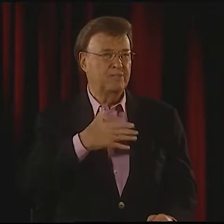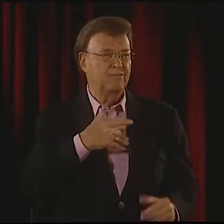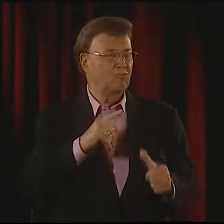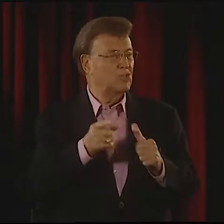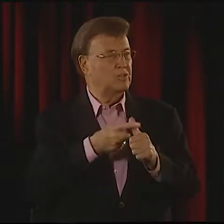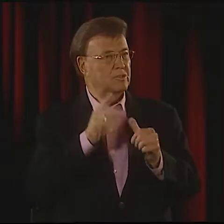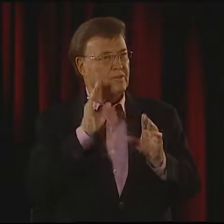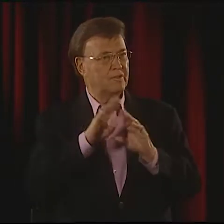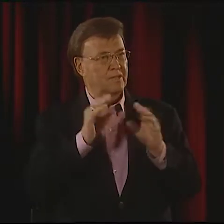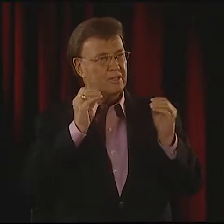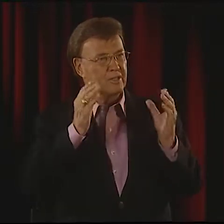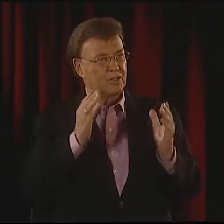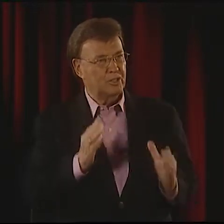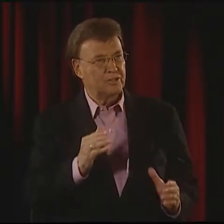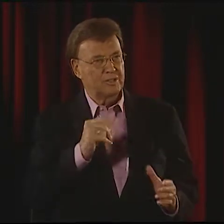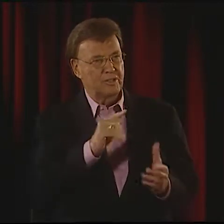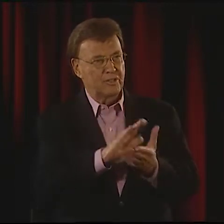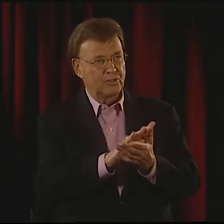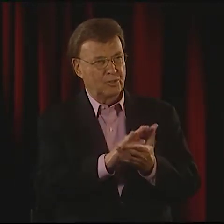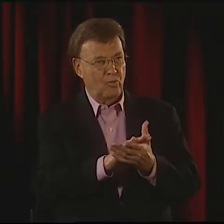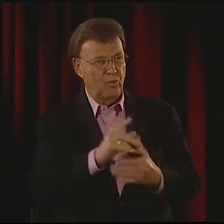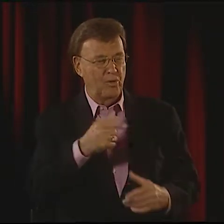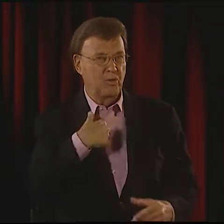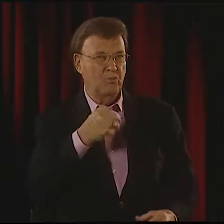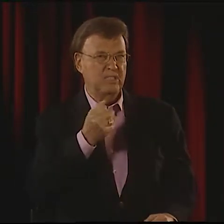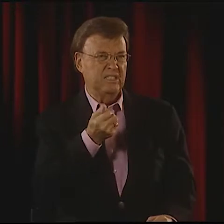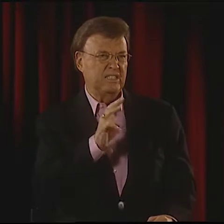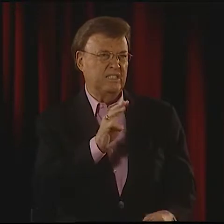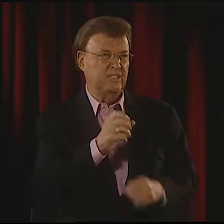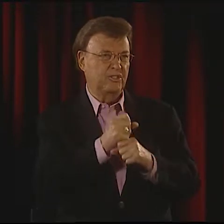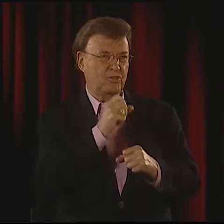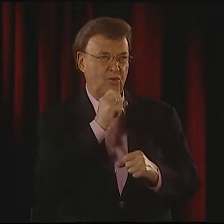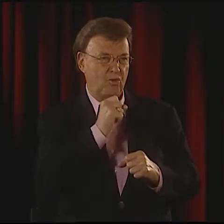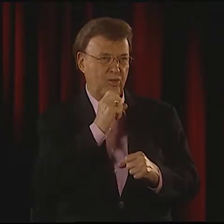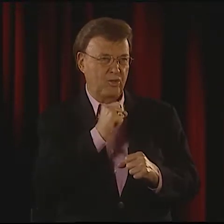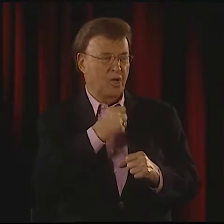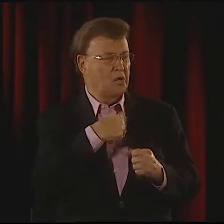HE WAS REALLY THE FIRST DEAF TEACHER I HAD IN SCHOOL.